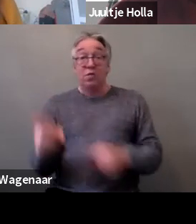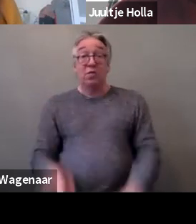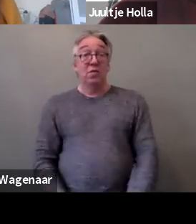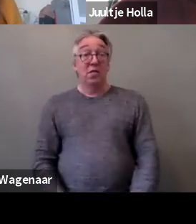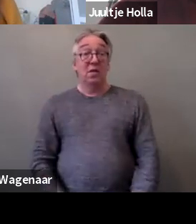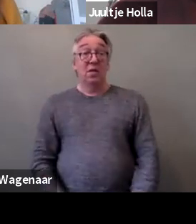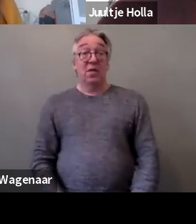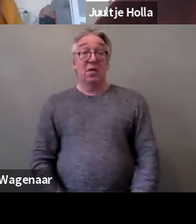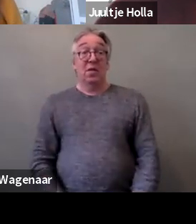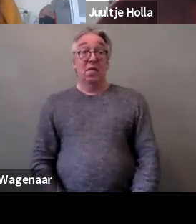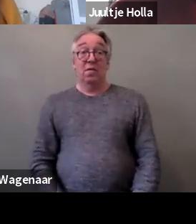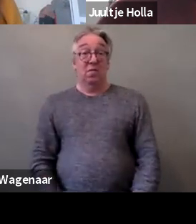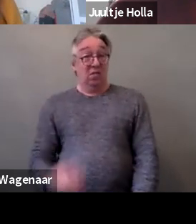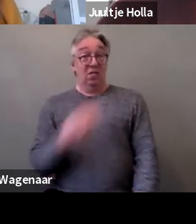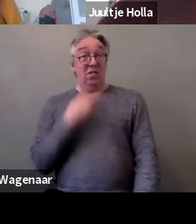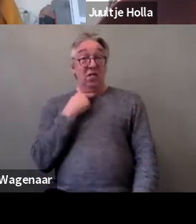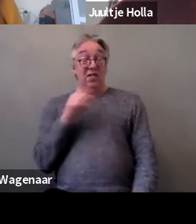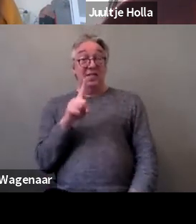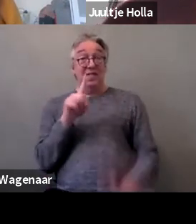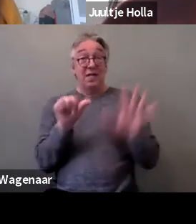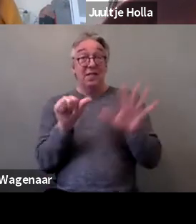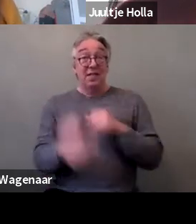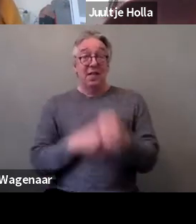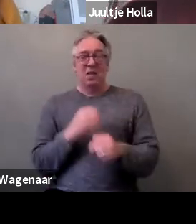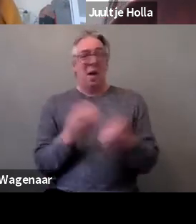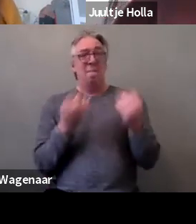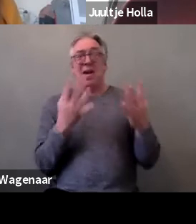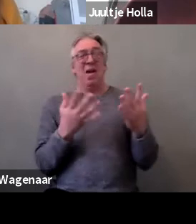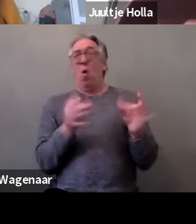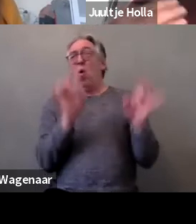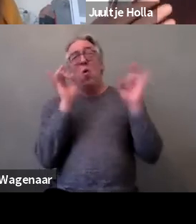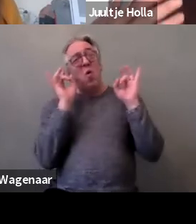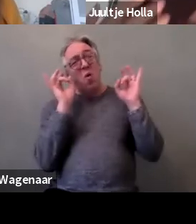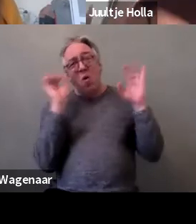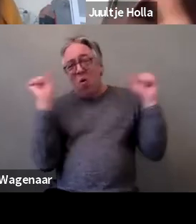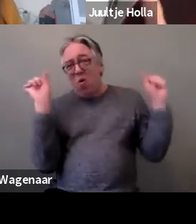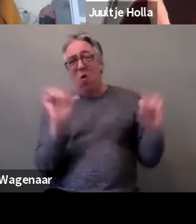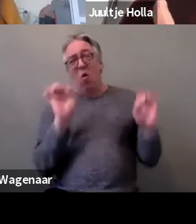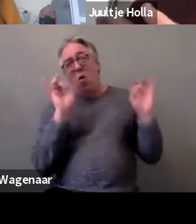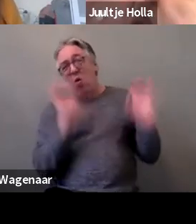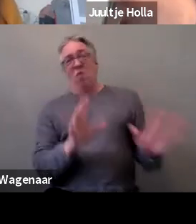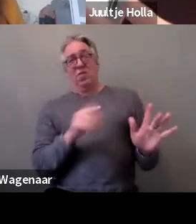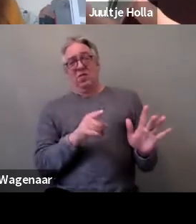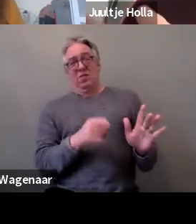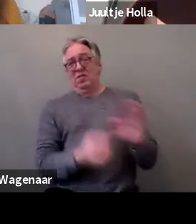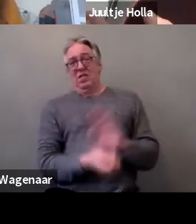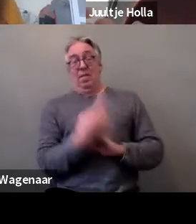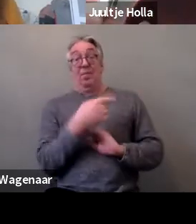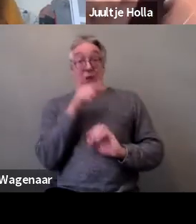There's a lot of horrible things happening. I think by her telling this story to professionals,